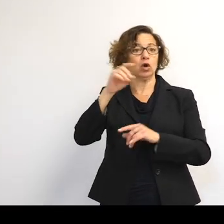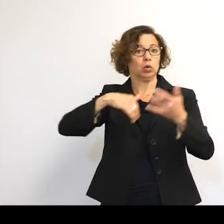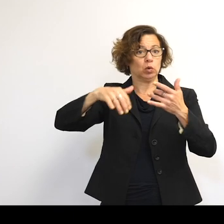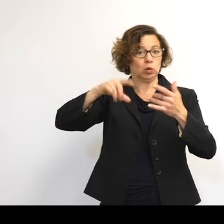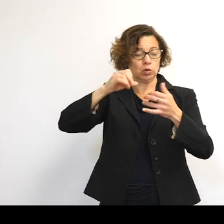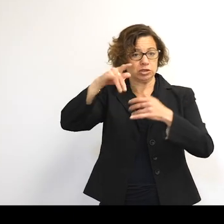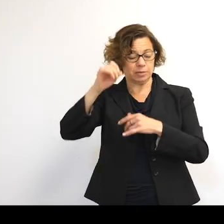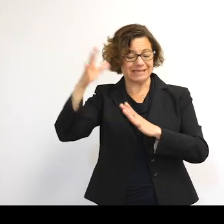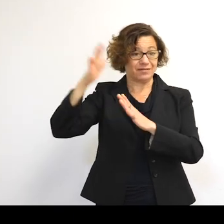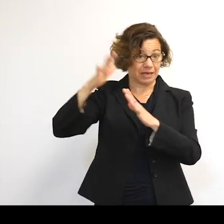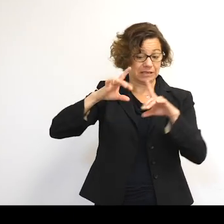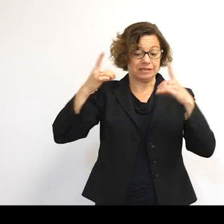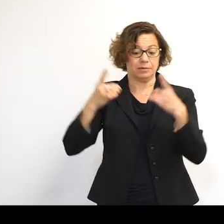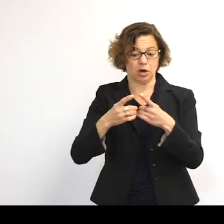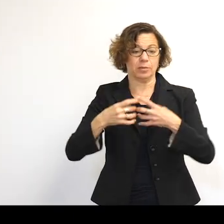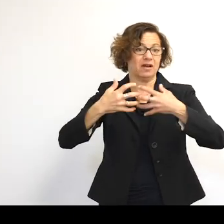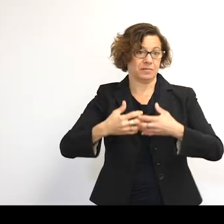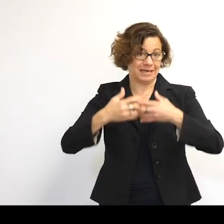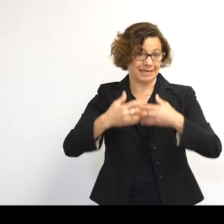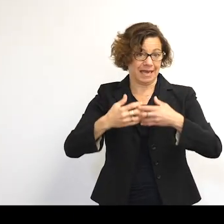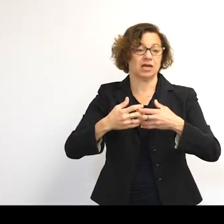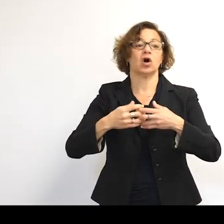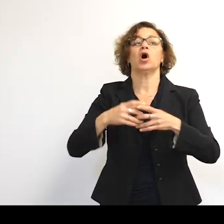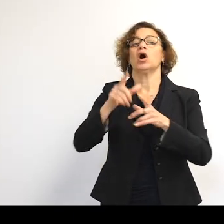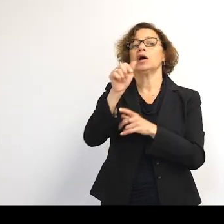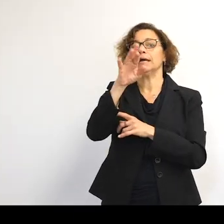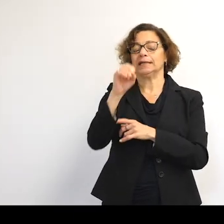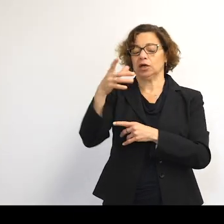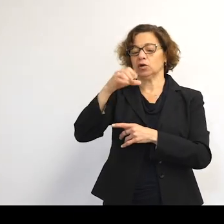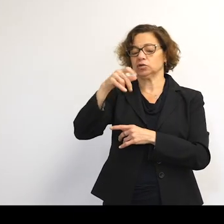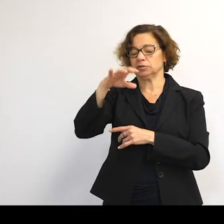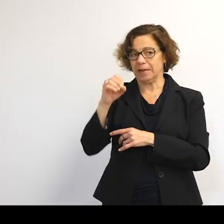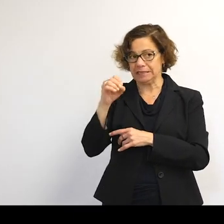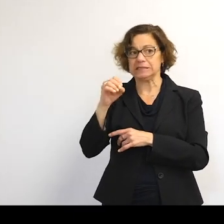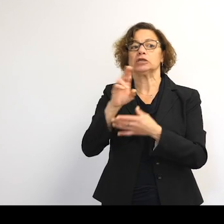in the Department of Mechanical and Aerospace Engineering at the University of Strathclyde.